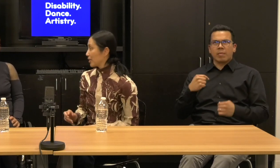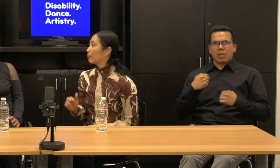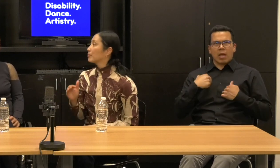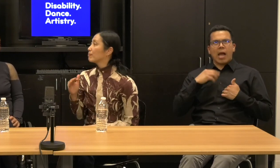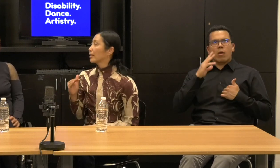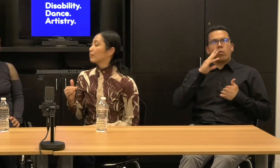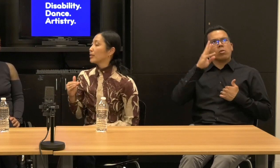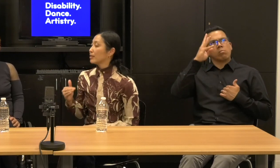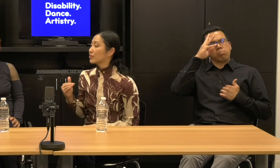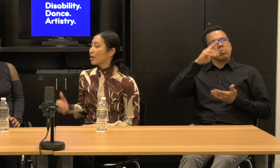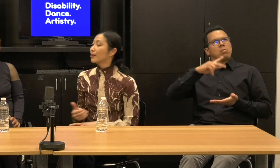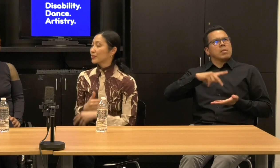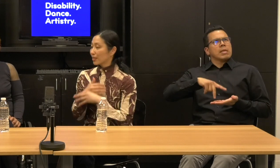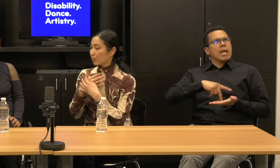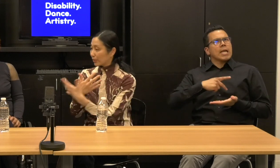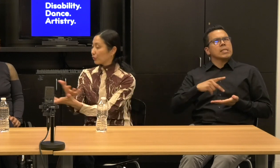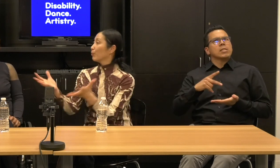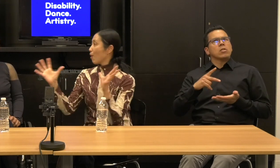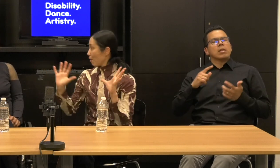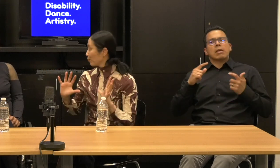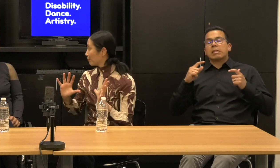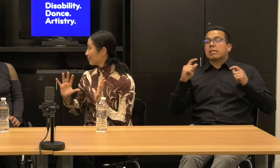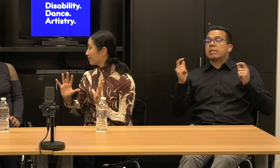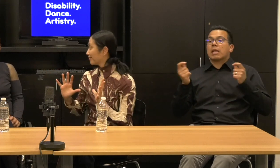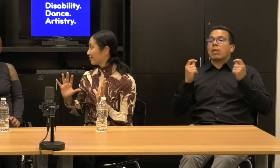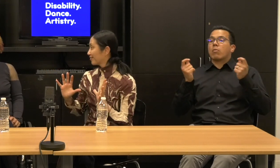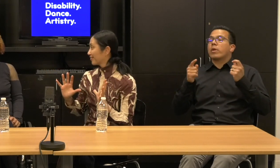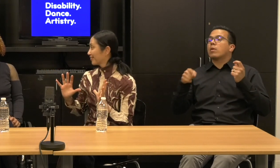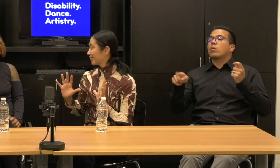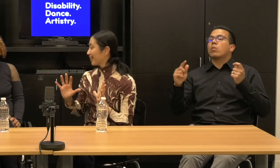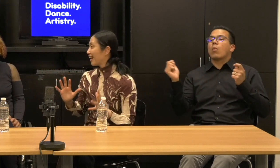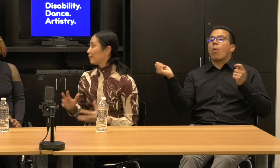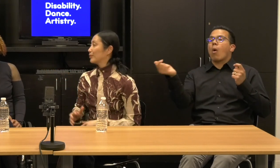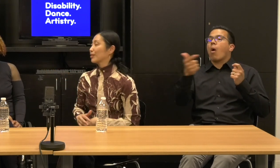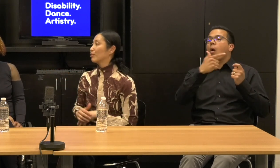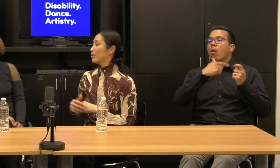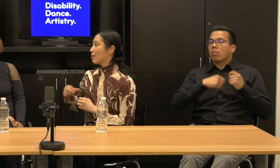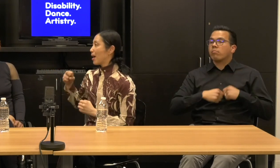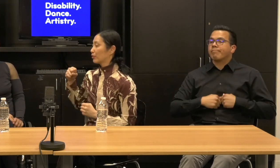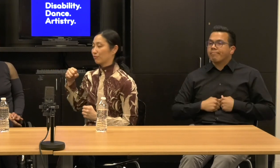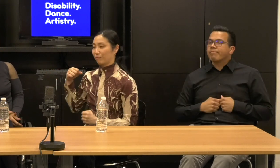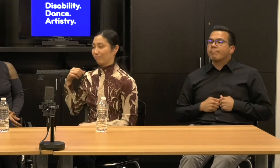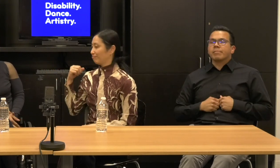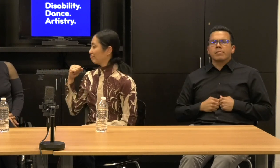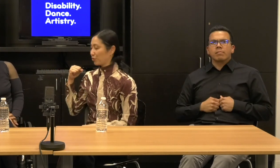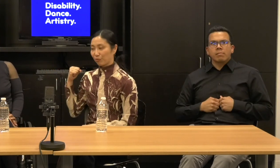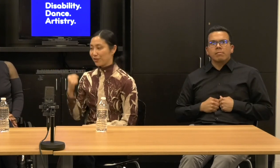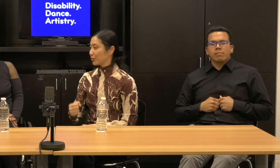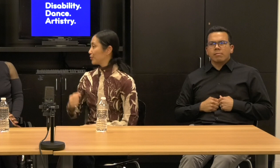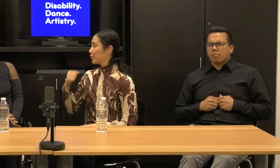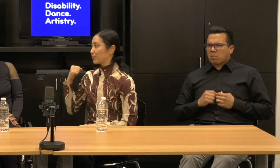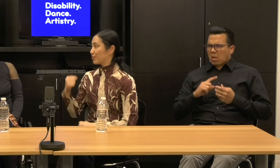I'm going to make a peace celebrating you all at least going to be about your fierceness,